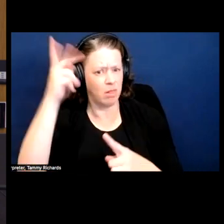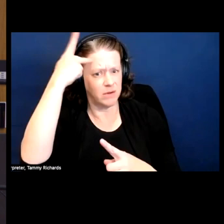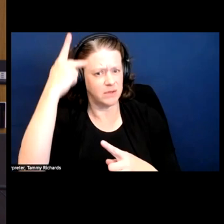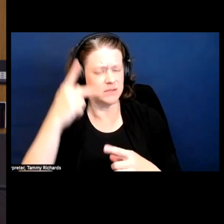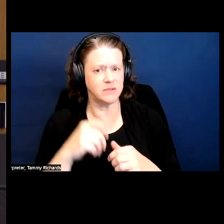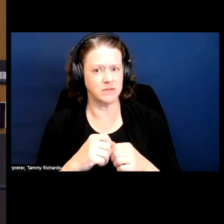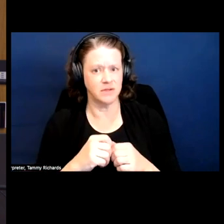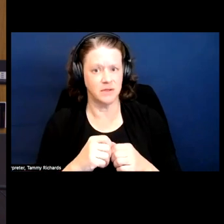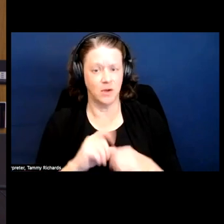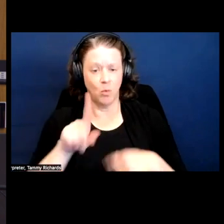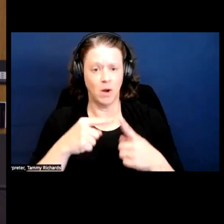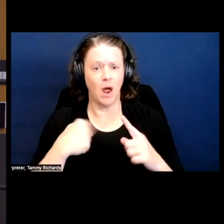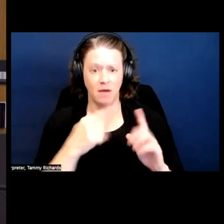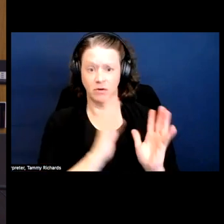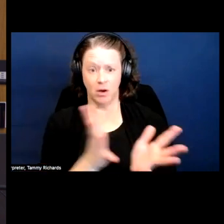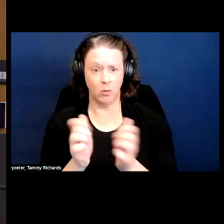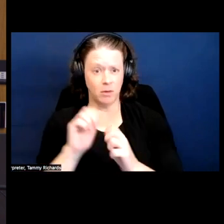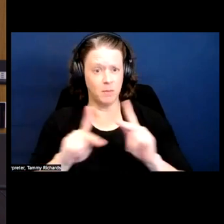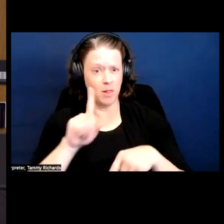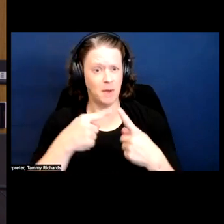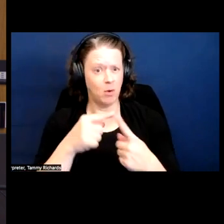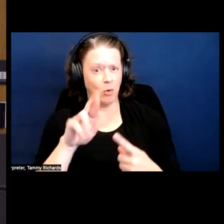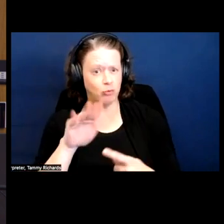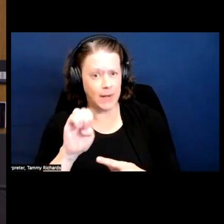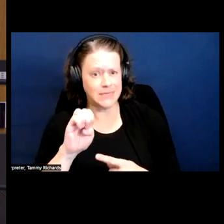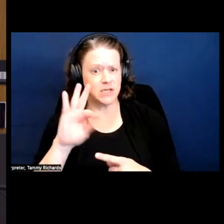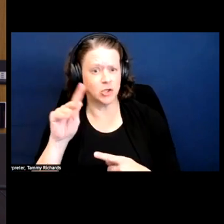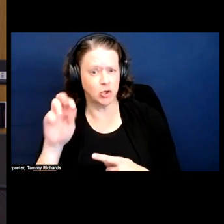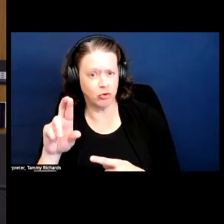in the way I had talked to folks about race and gender sexual.